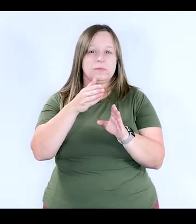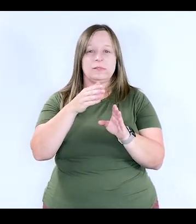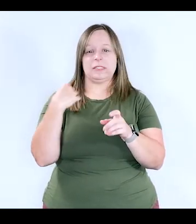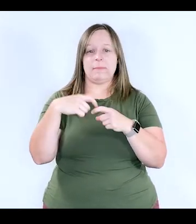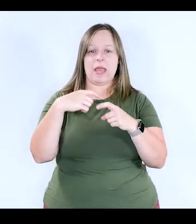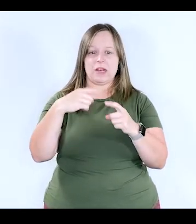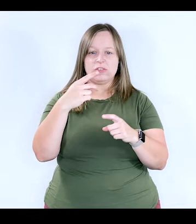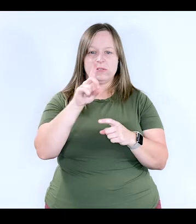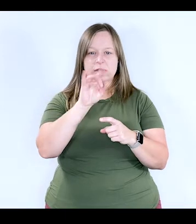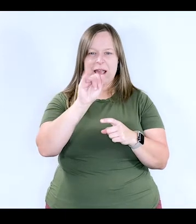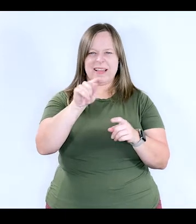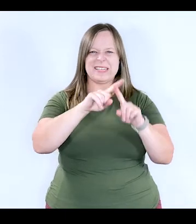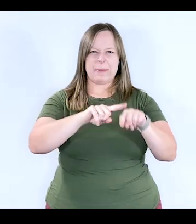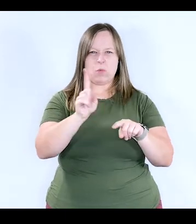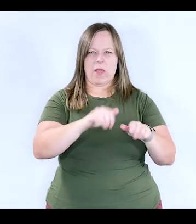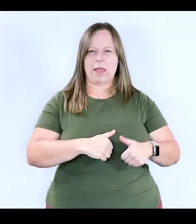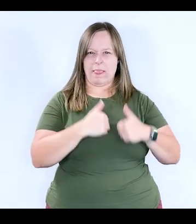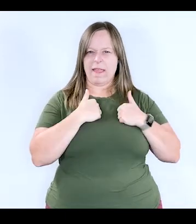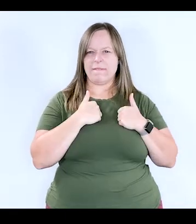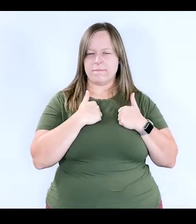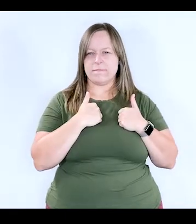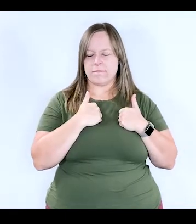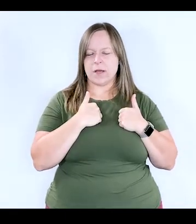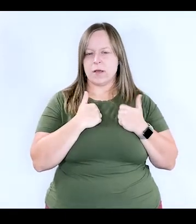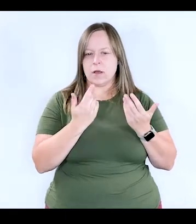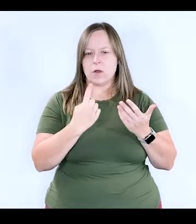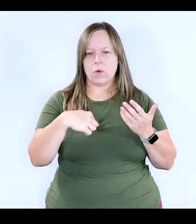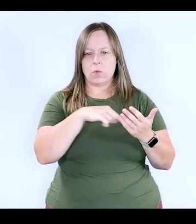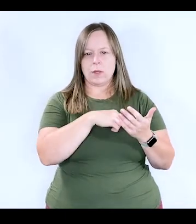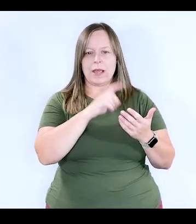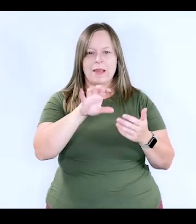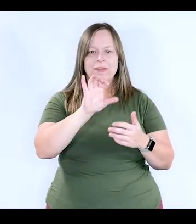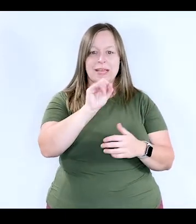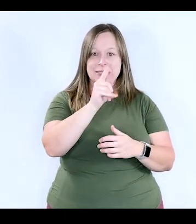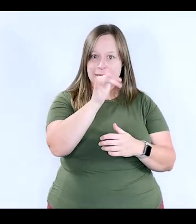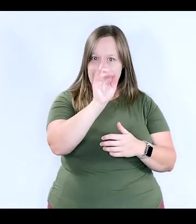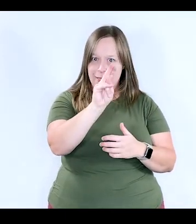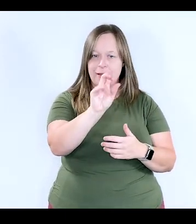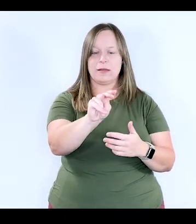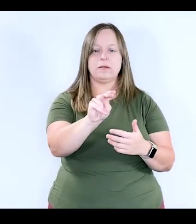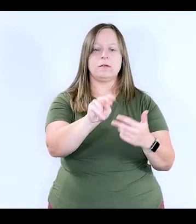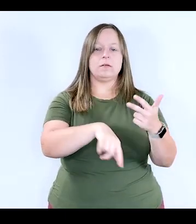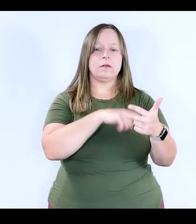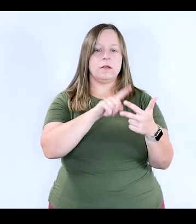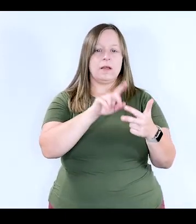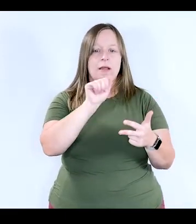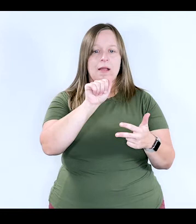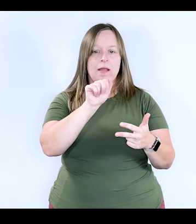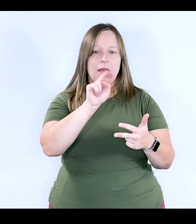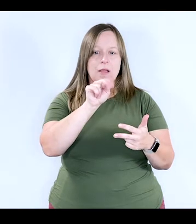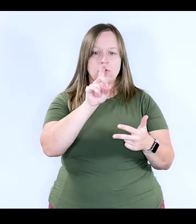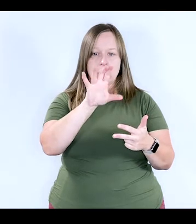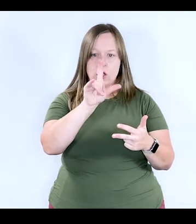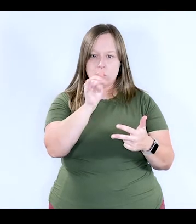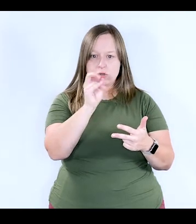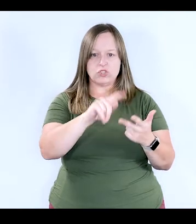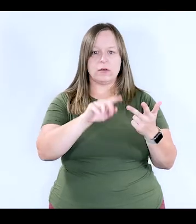And these depend of the location of the person. We have Castilian. We have Andalusian.